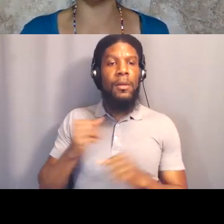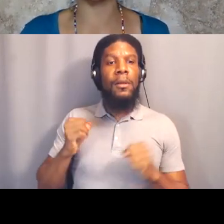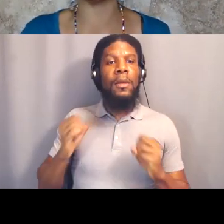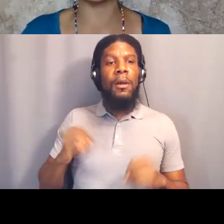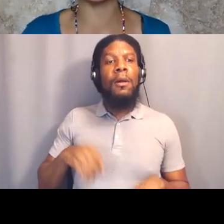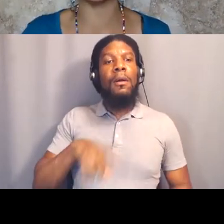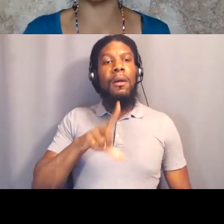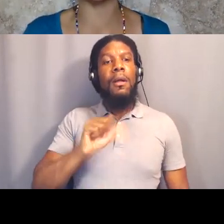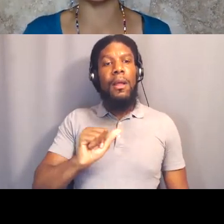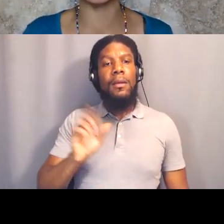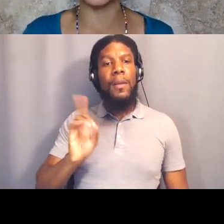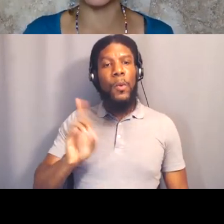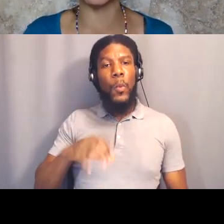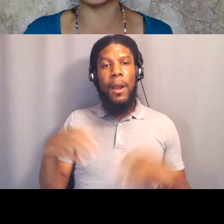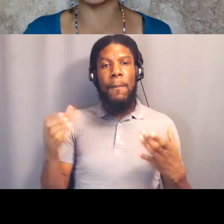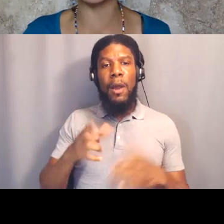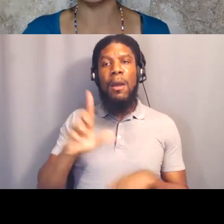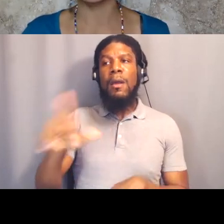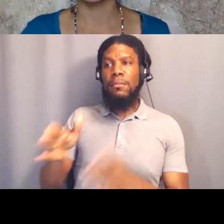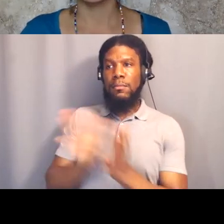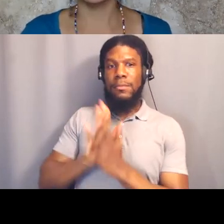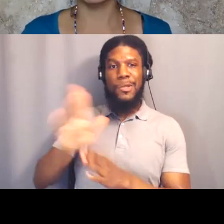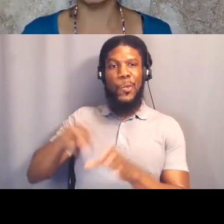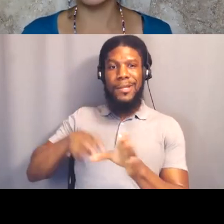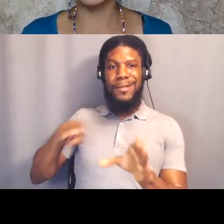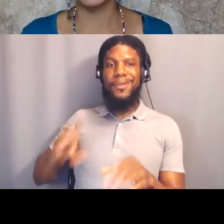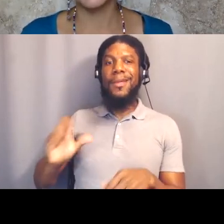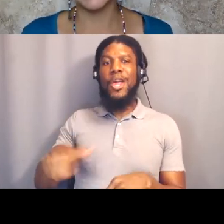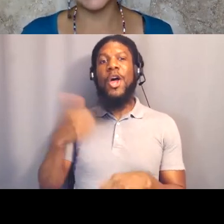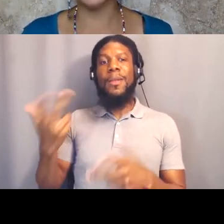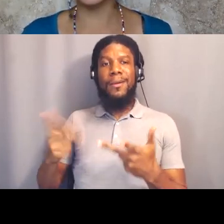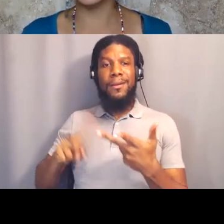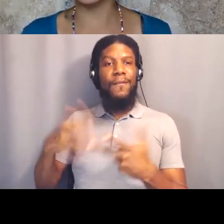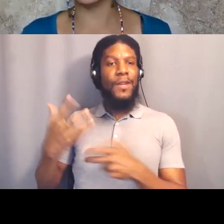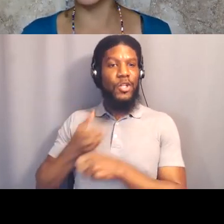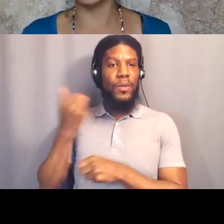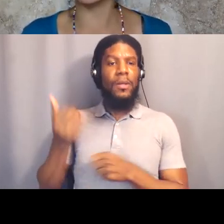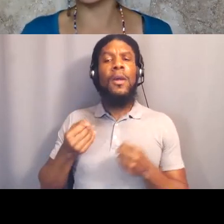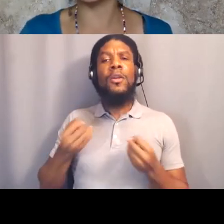for his resignation, which is another victory. But as we get to your victories,